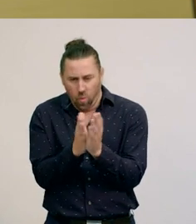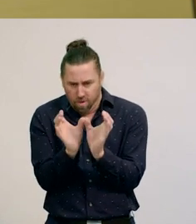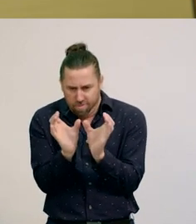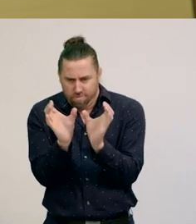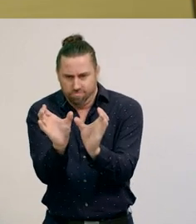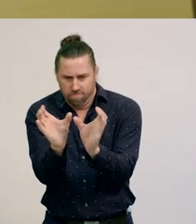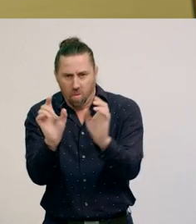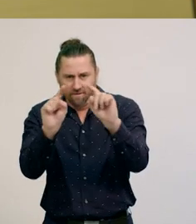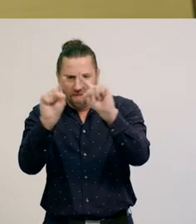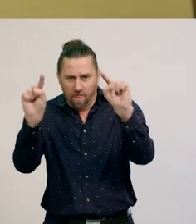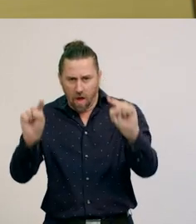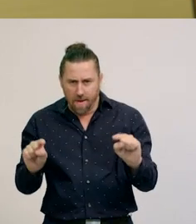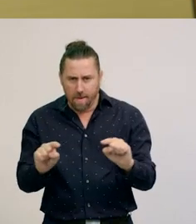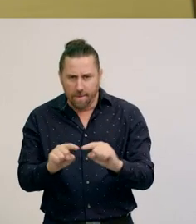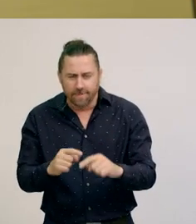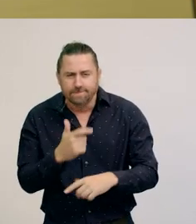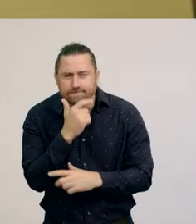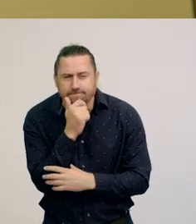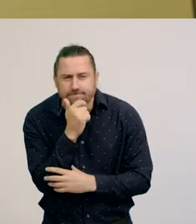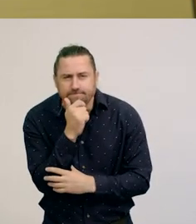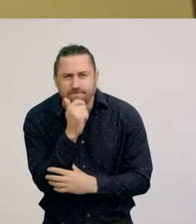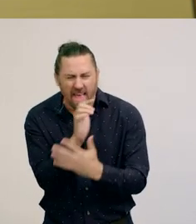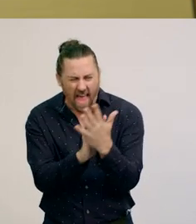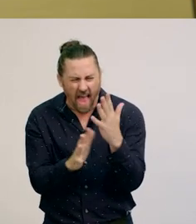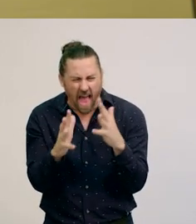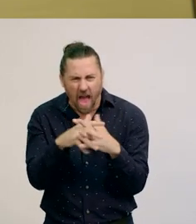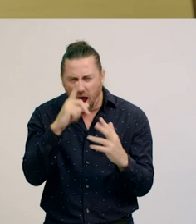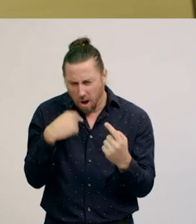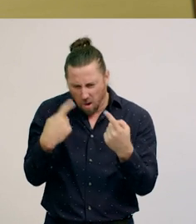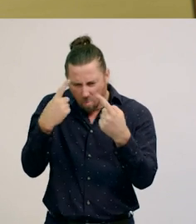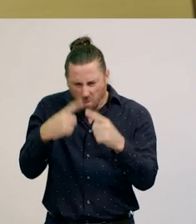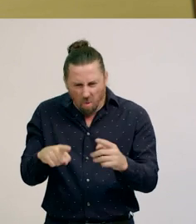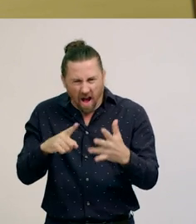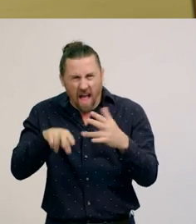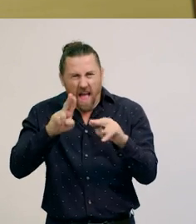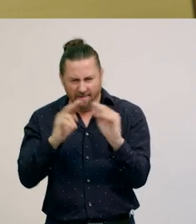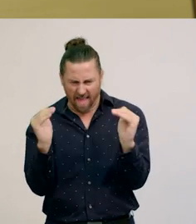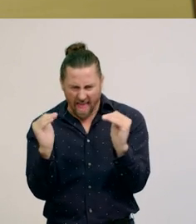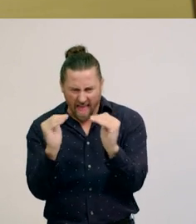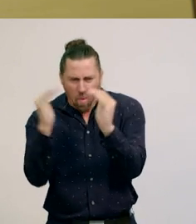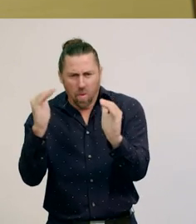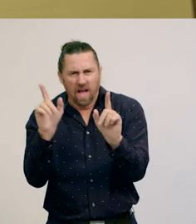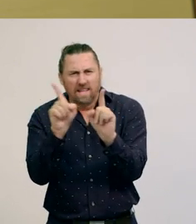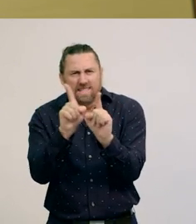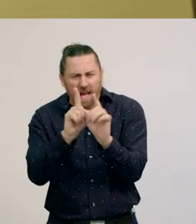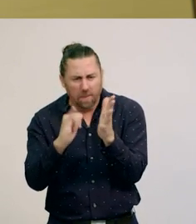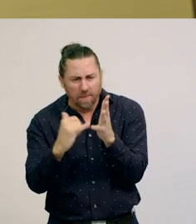I wonder how to check if one part of the whole is equal to the other part of the whole.